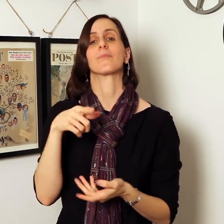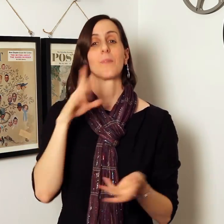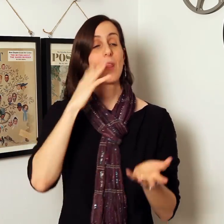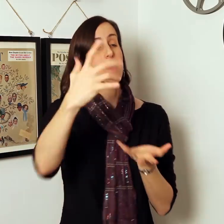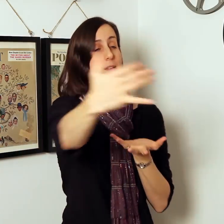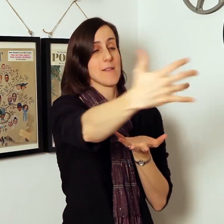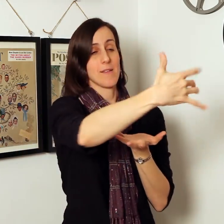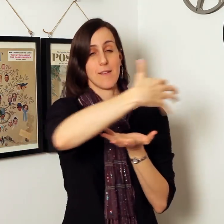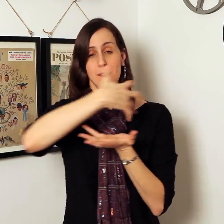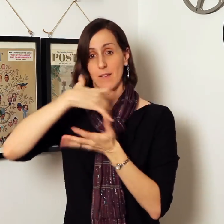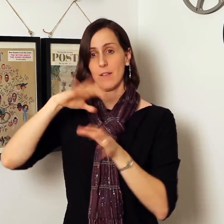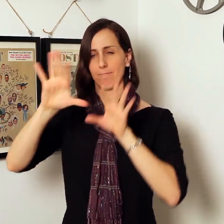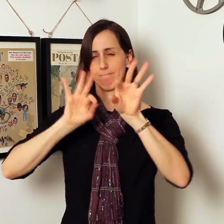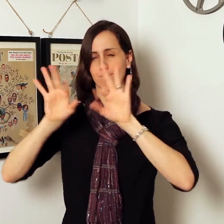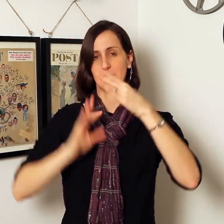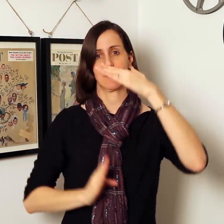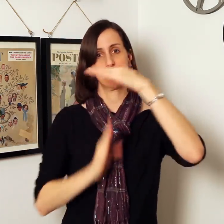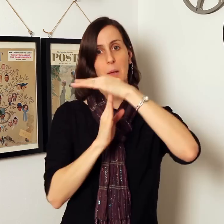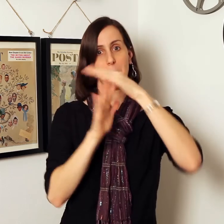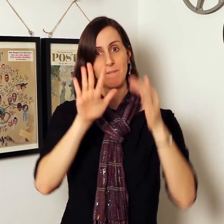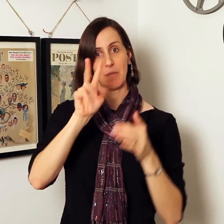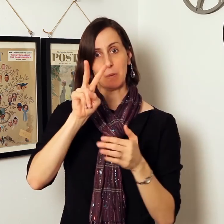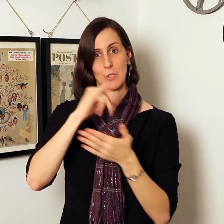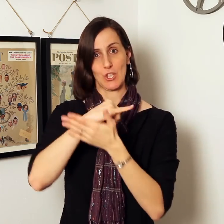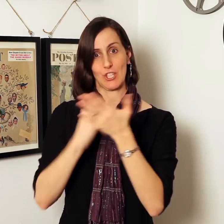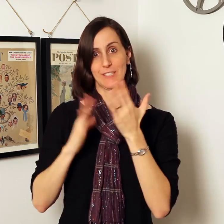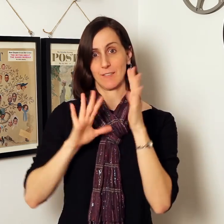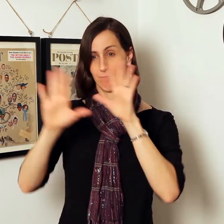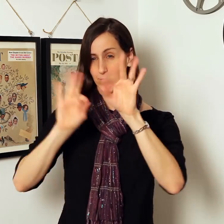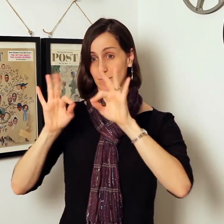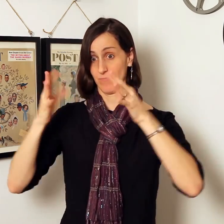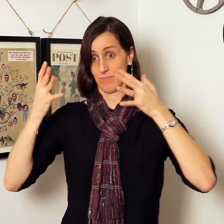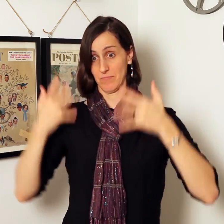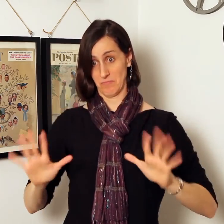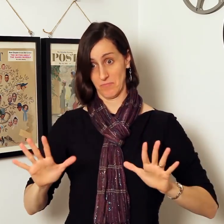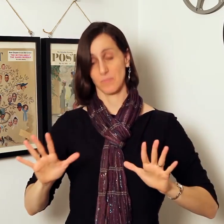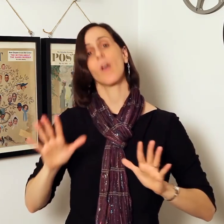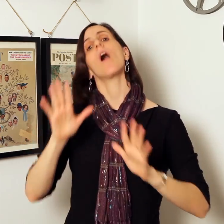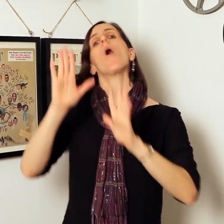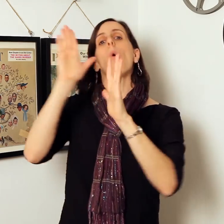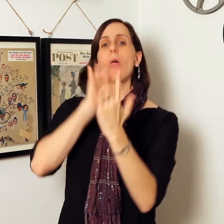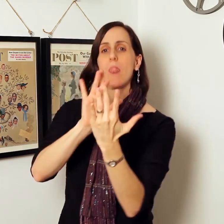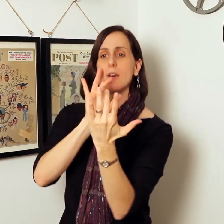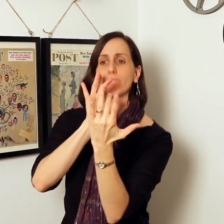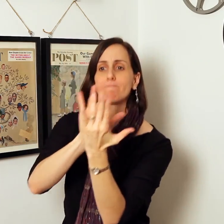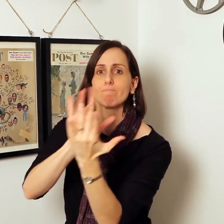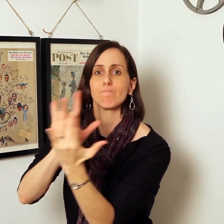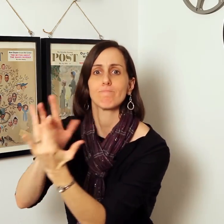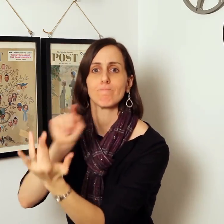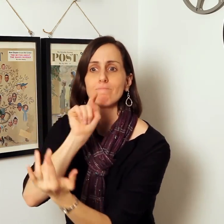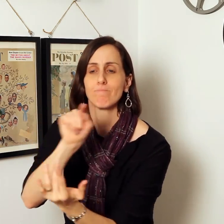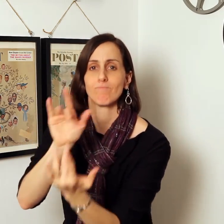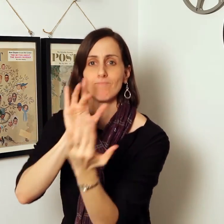The plan is to collect all artworks and select top 52 artists. After that, Ian will reach out to each artist with